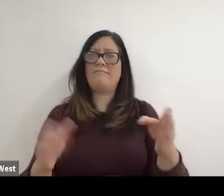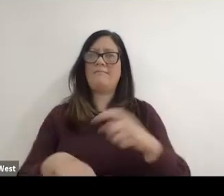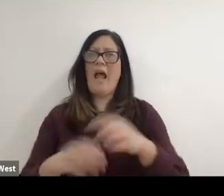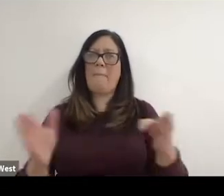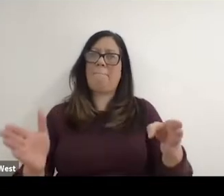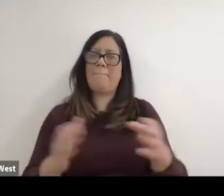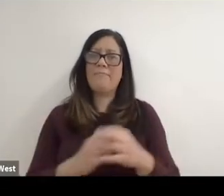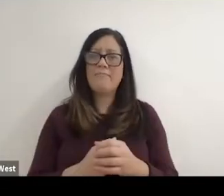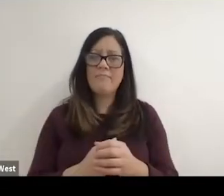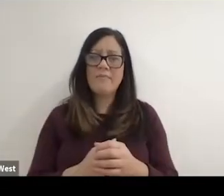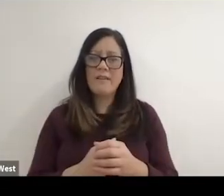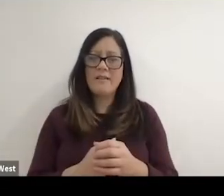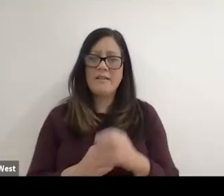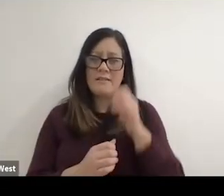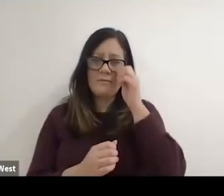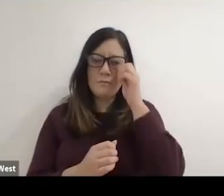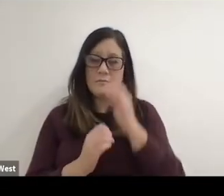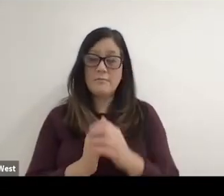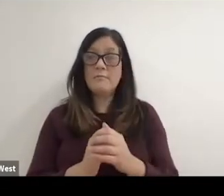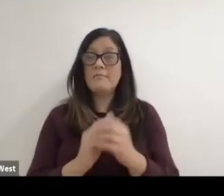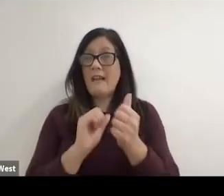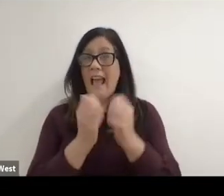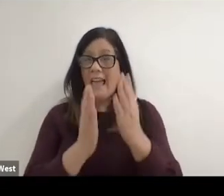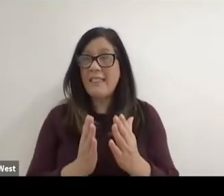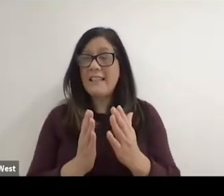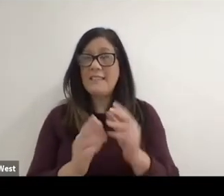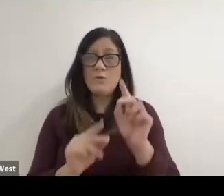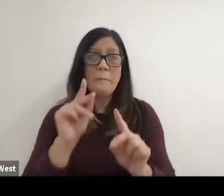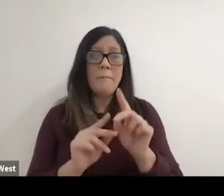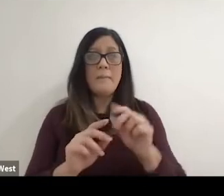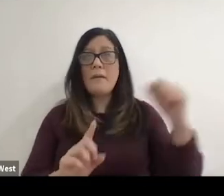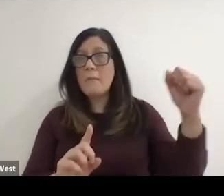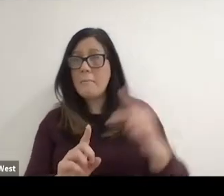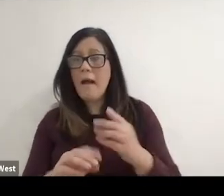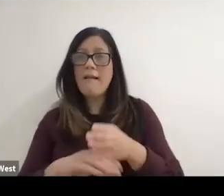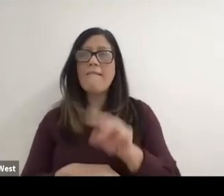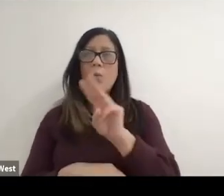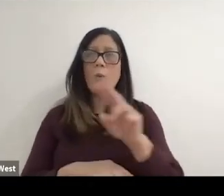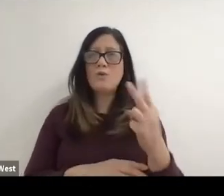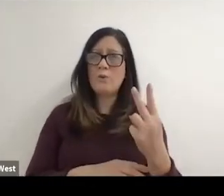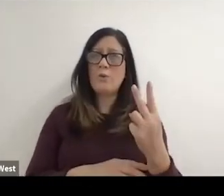for as Phil was saying, as athletes or individuals coming back from the Second World War alive.